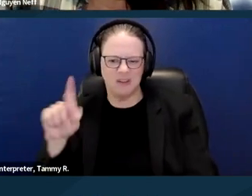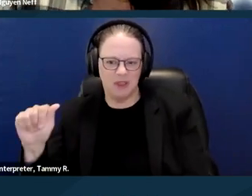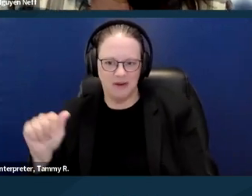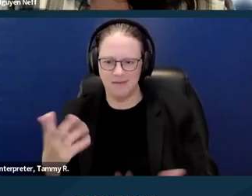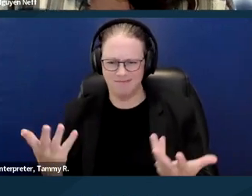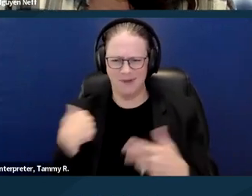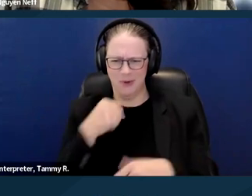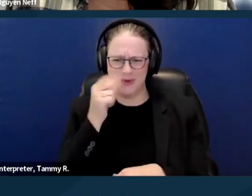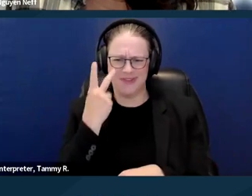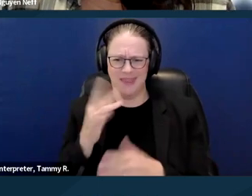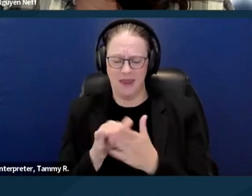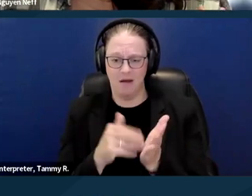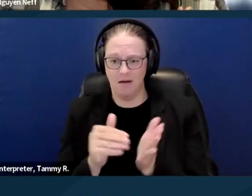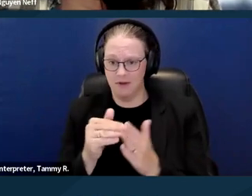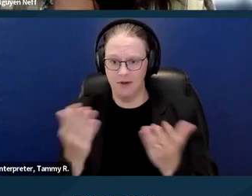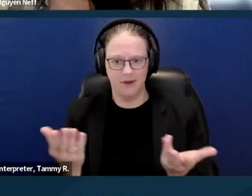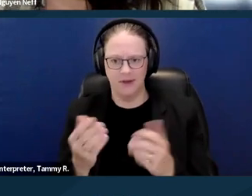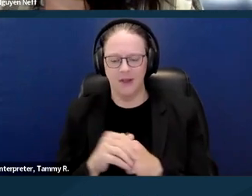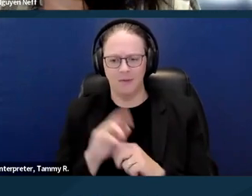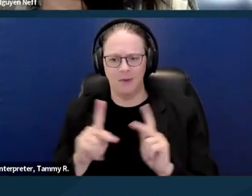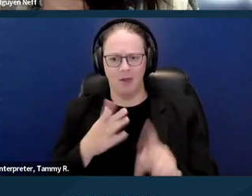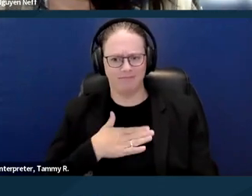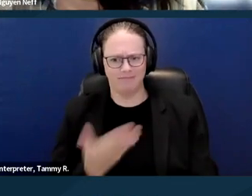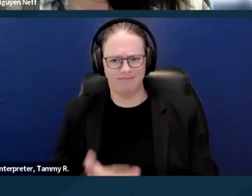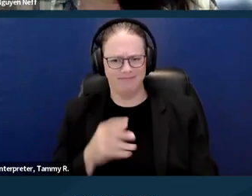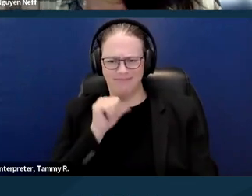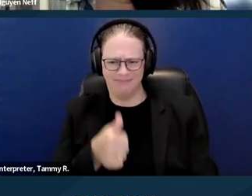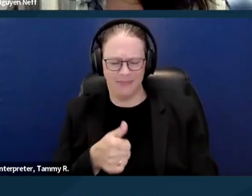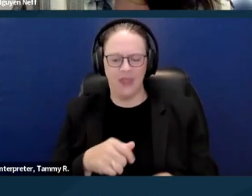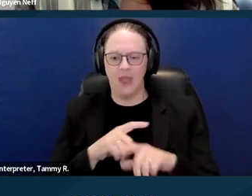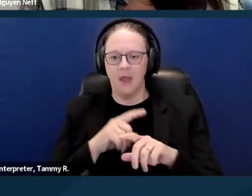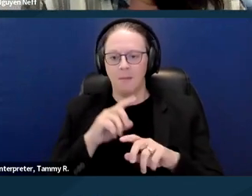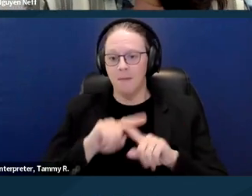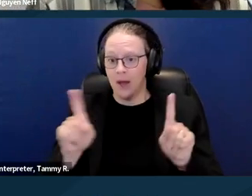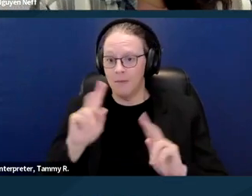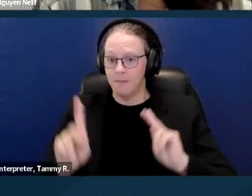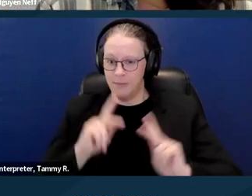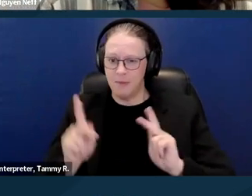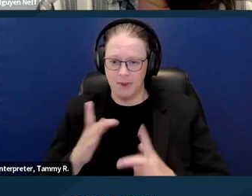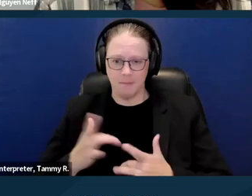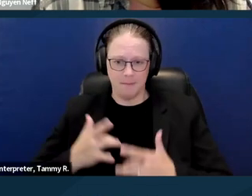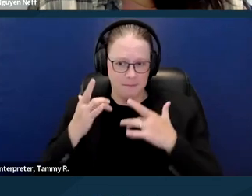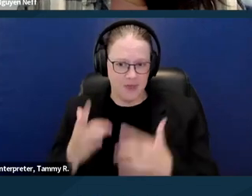but people are still evicted regularly because the root cause being their disability.